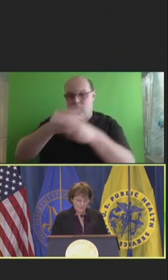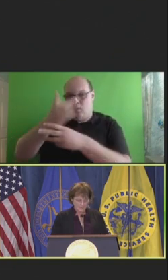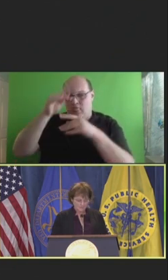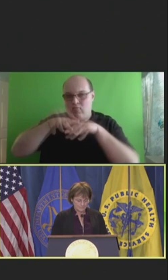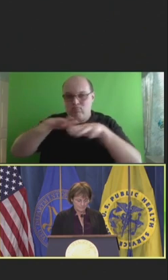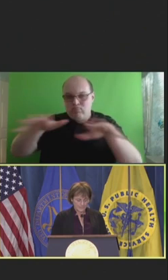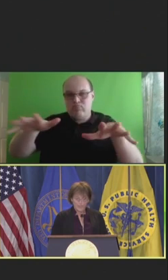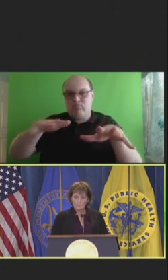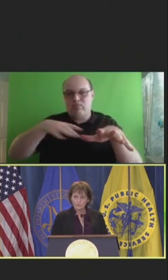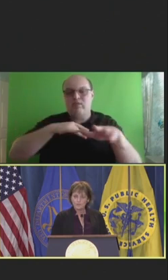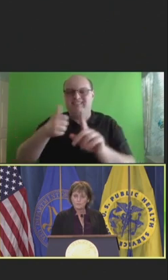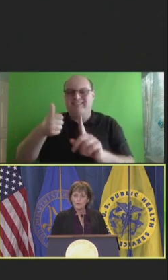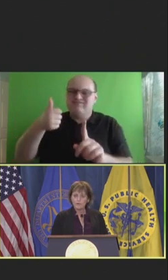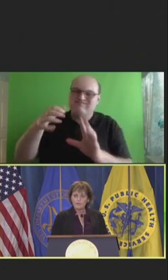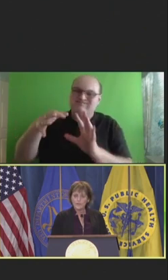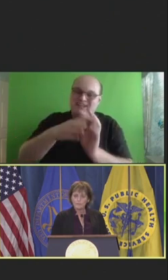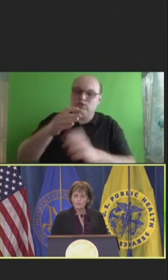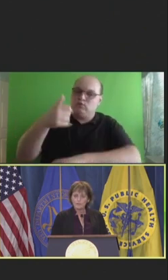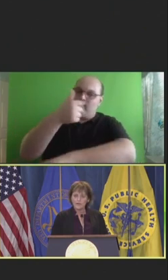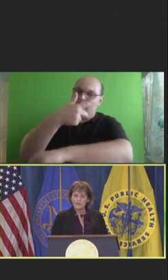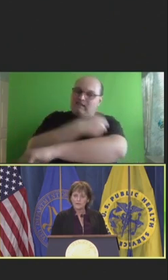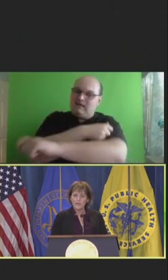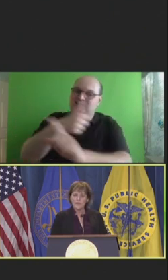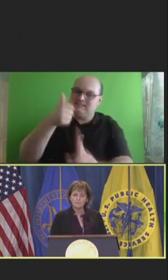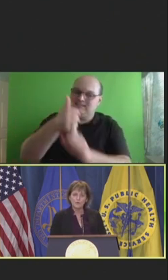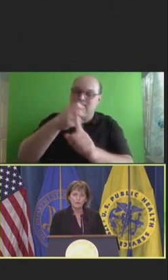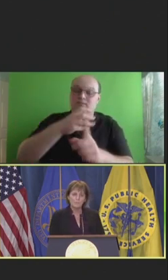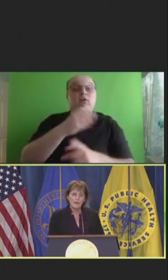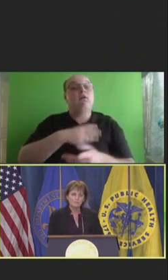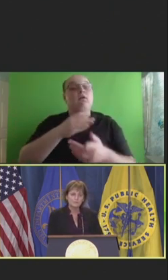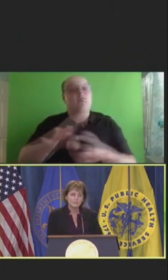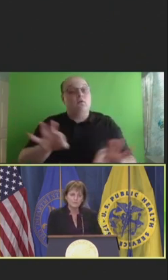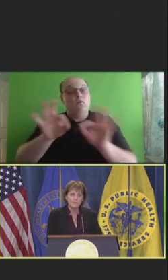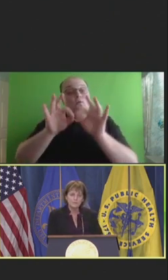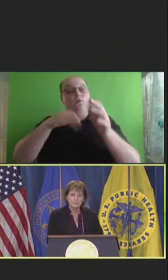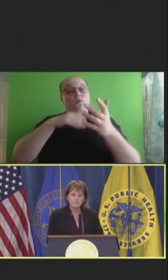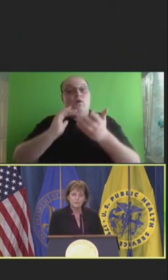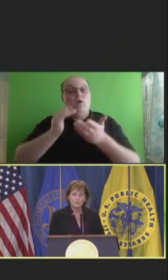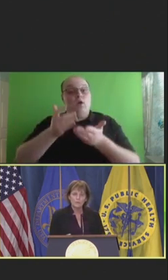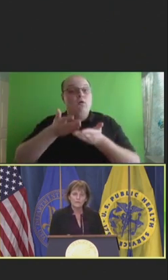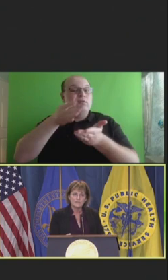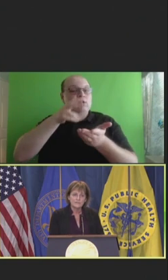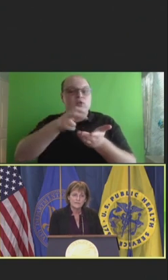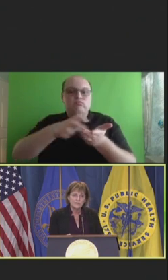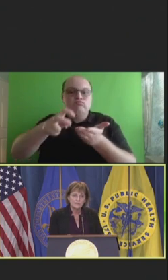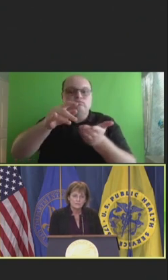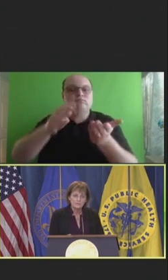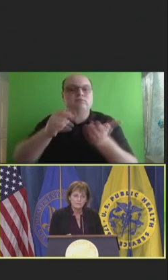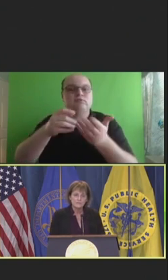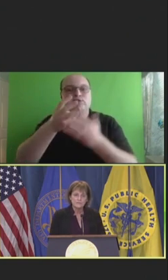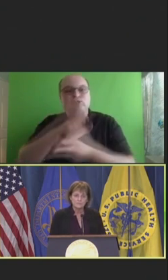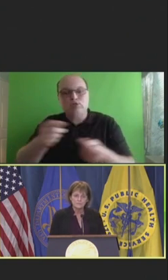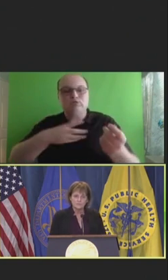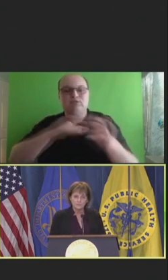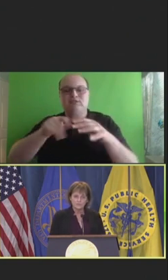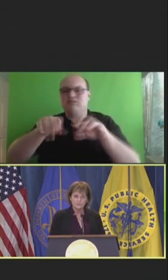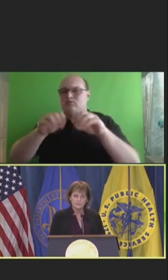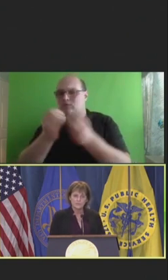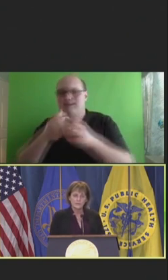impact. But most importantly, I'll provide a roadmap for solutions, organizational system solutions,